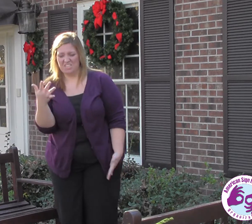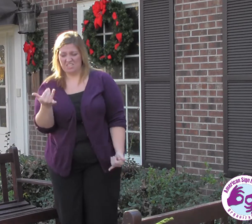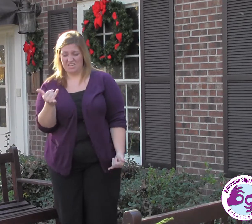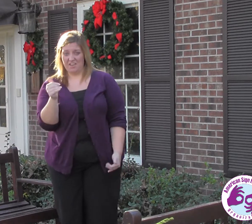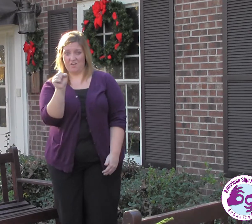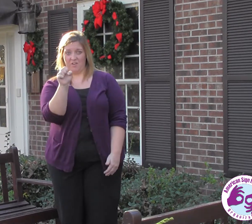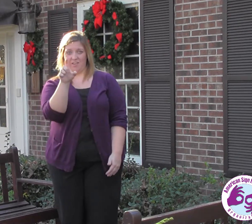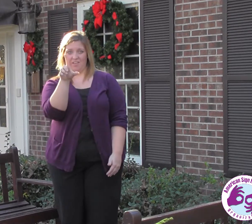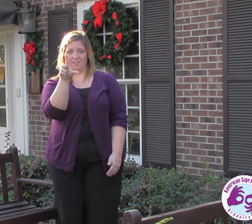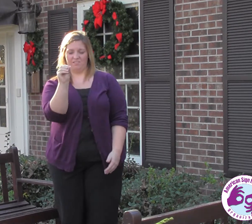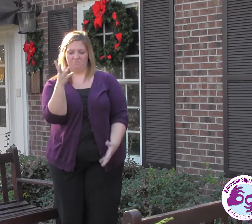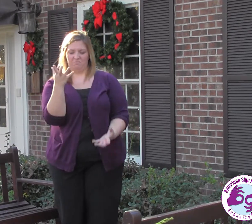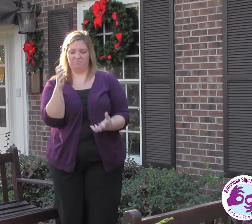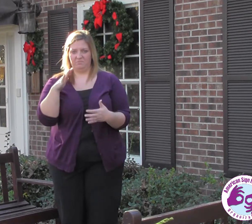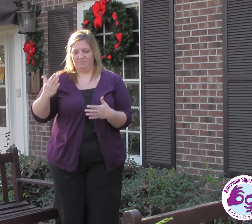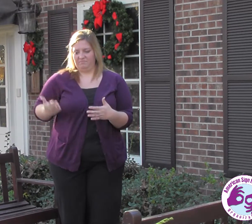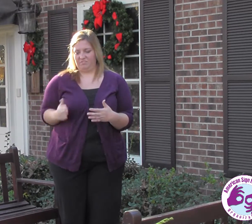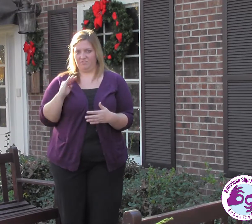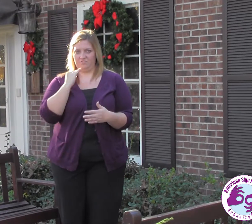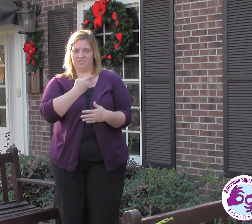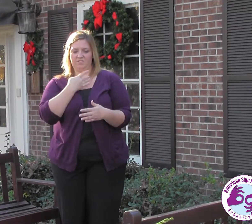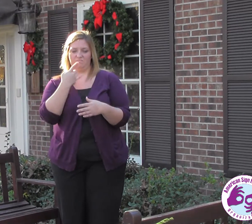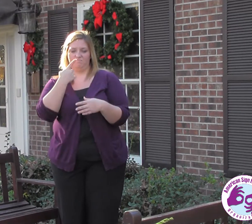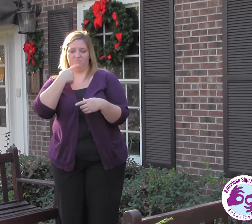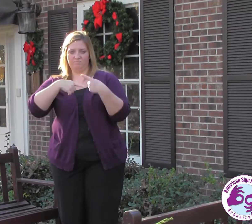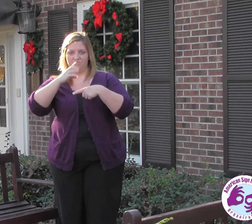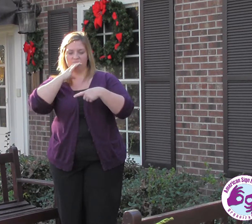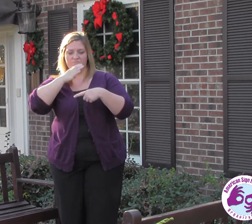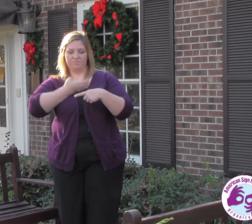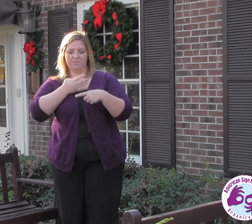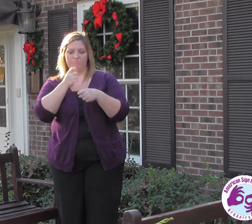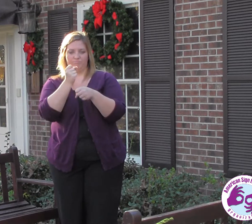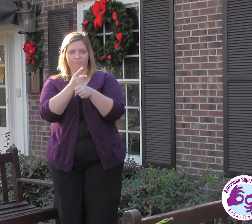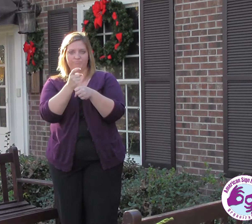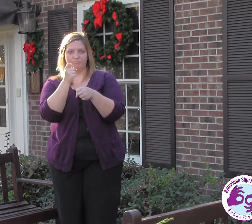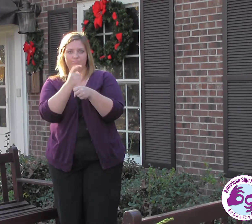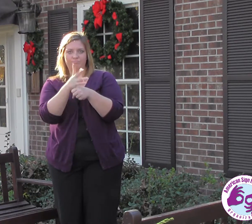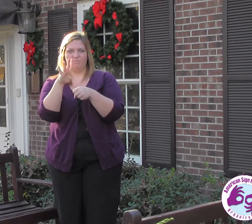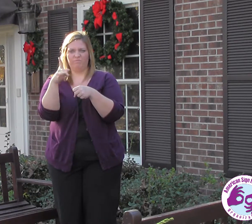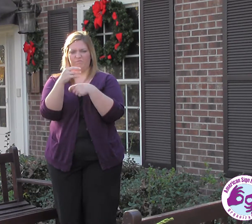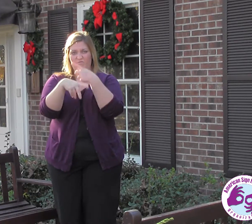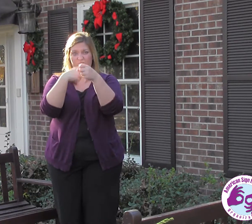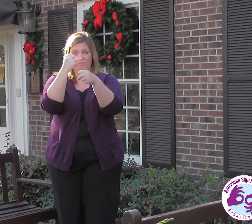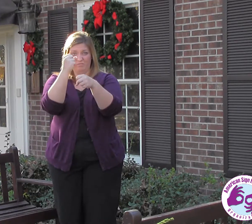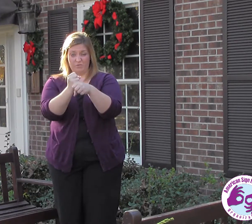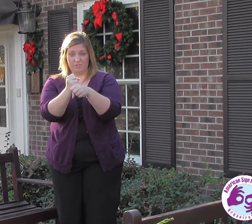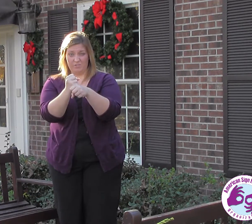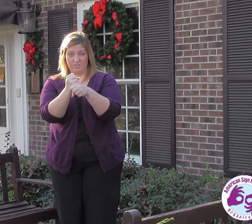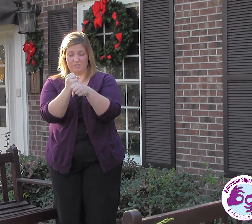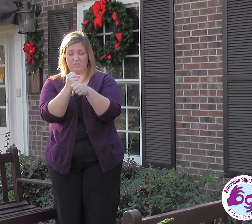ASLO would like to invite you to our Signing Santa that happens every year. This will be our fourth.